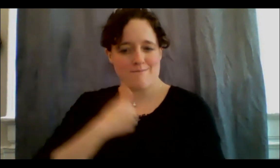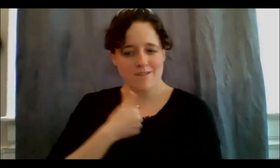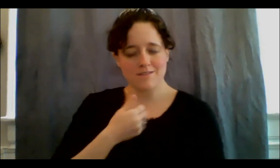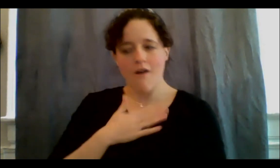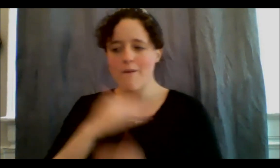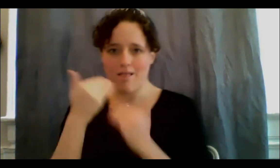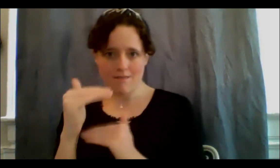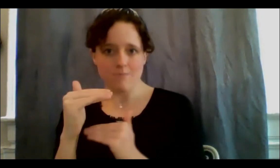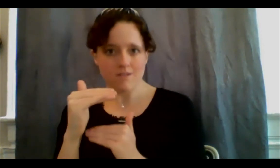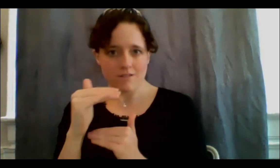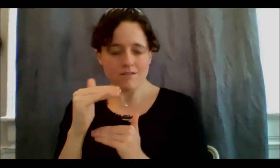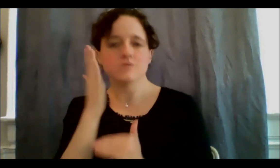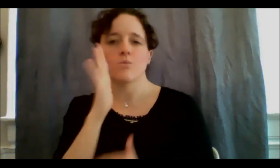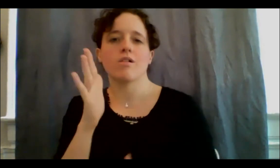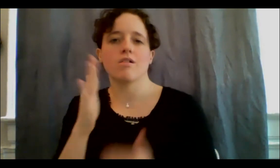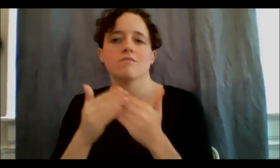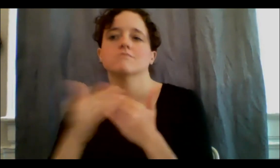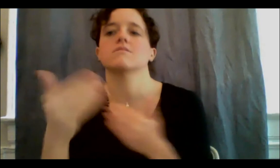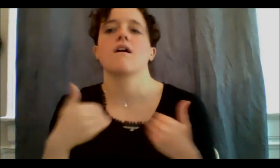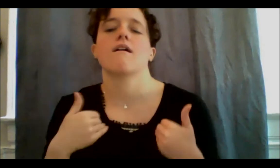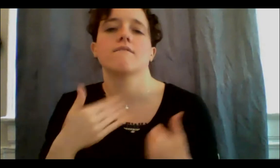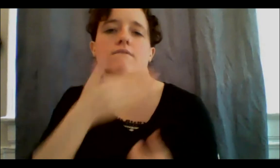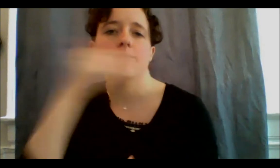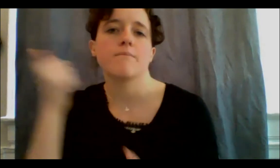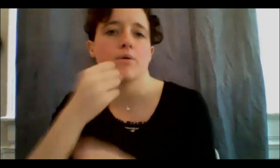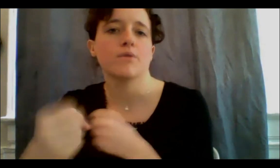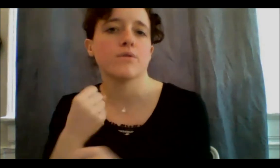I was in a very fortunate position where I was working full-time and doing projects